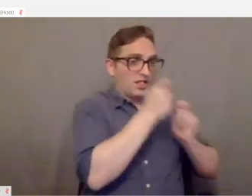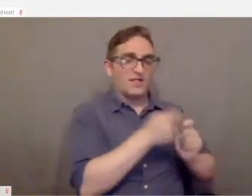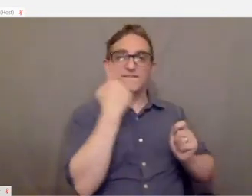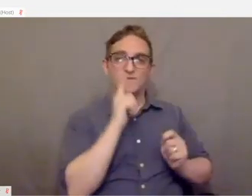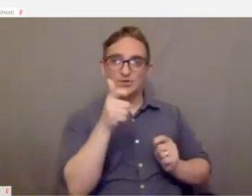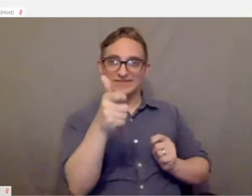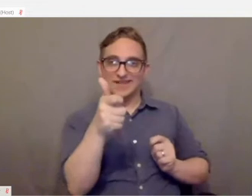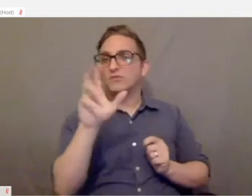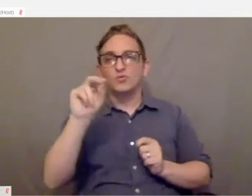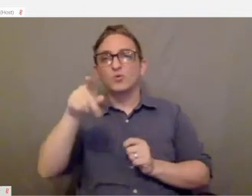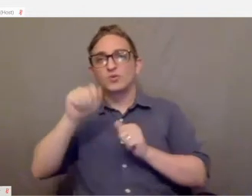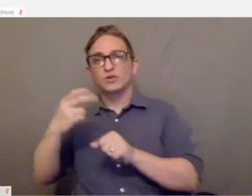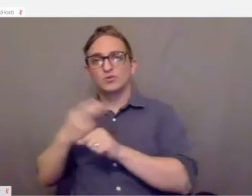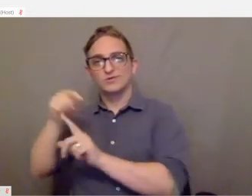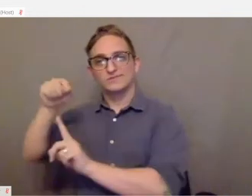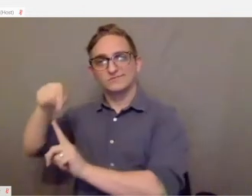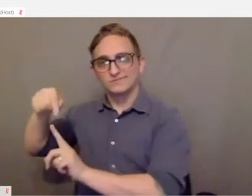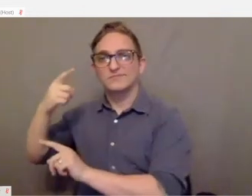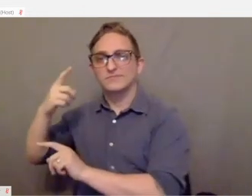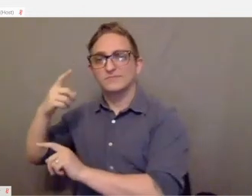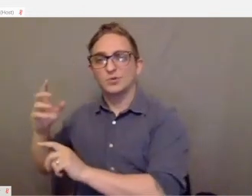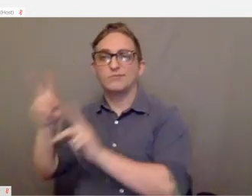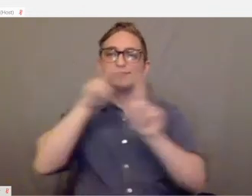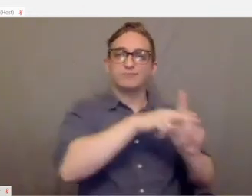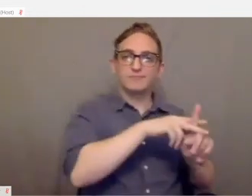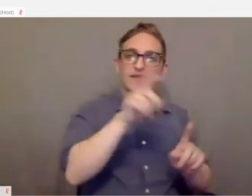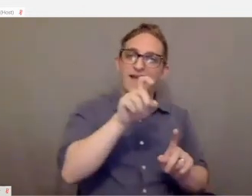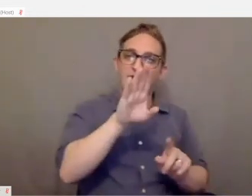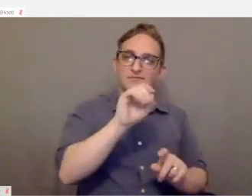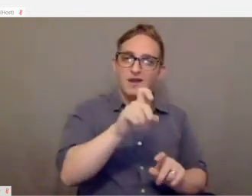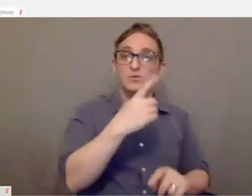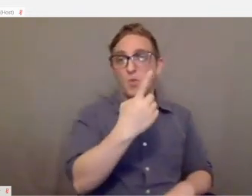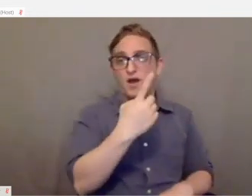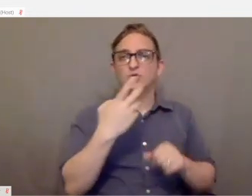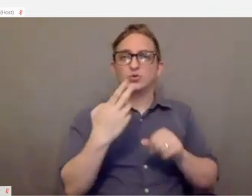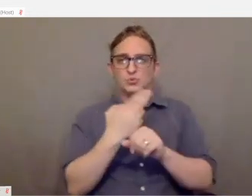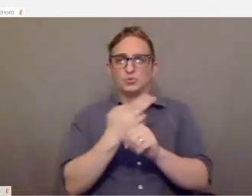Be able to use your PlayStation controller on your Xbox one, using this device.